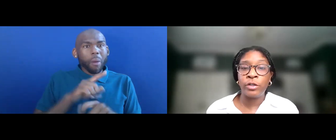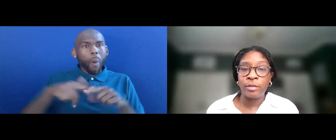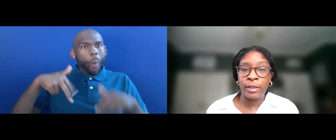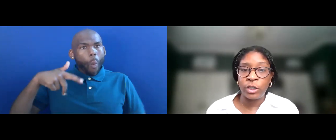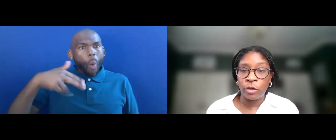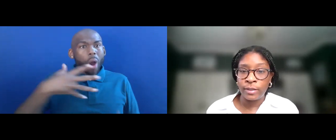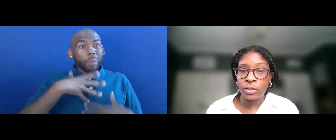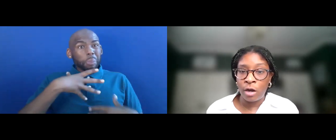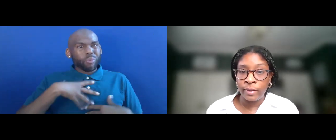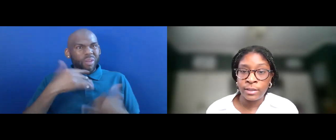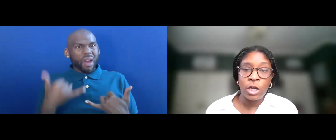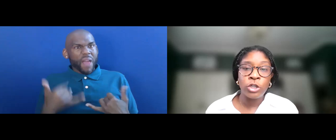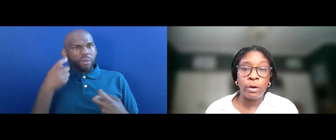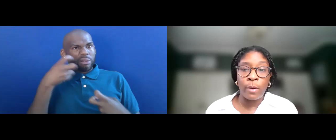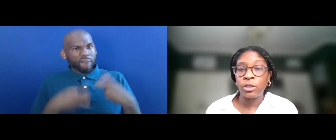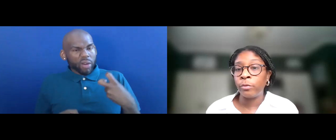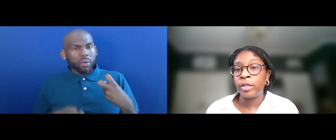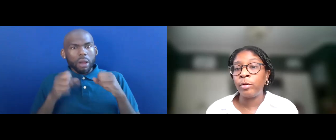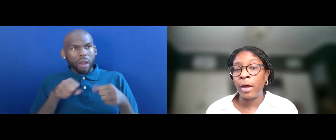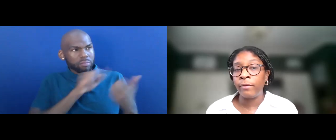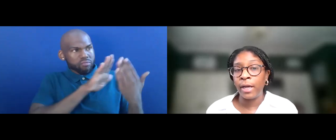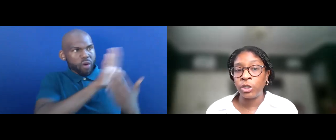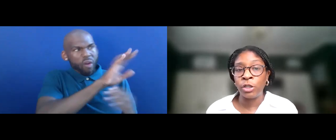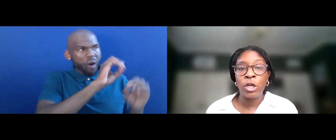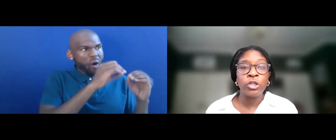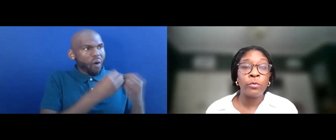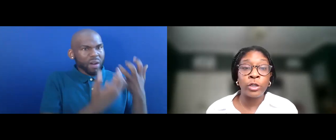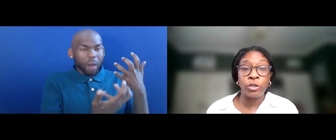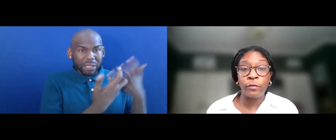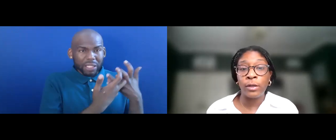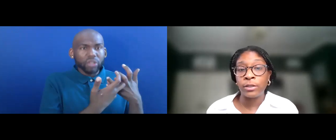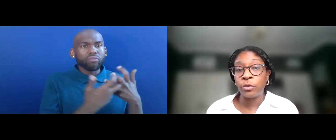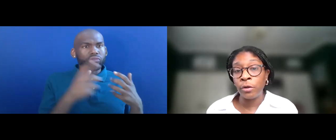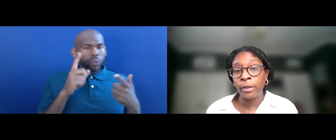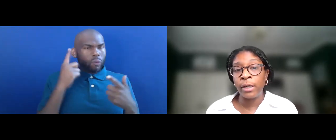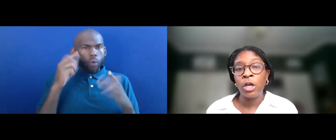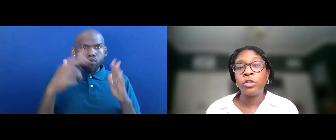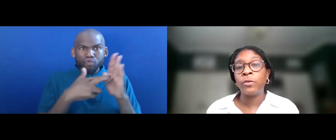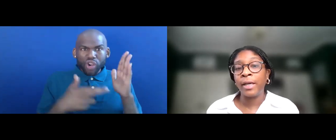DISABILITY SERVICES OFFICE TO REQUEST A REASONABLE MODIFICATION TO REGISTER FOR CLASSES EARLY SO THEY CAN